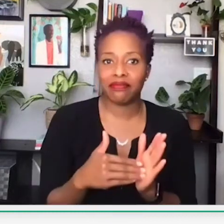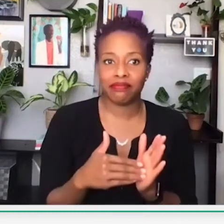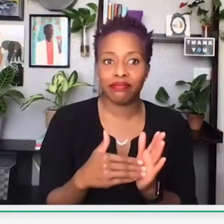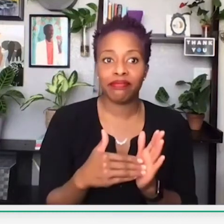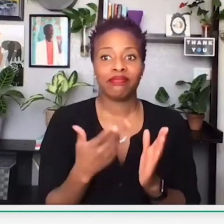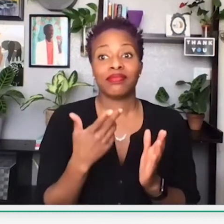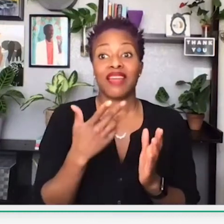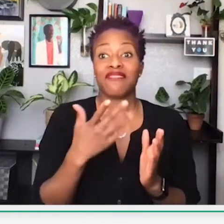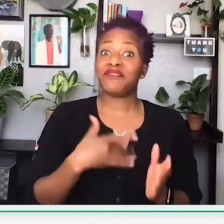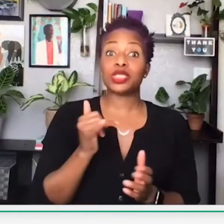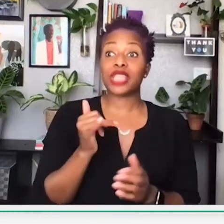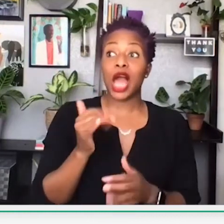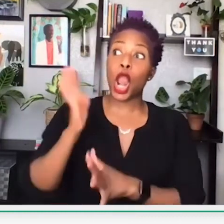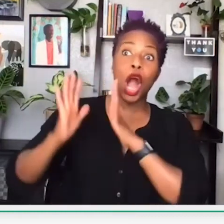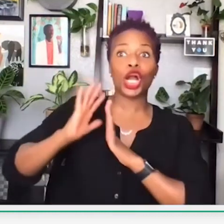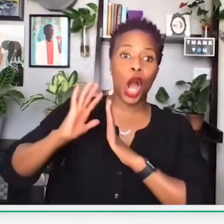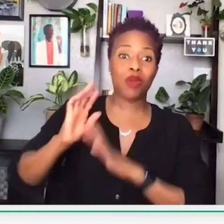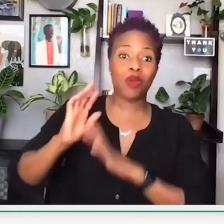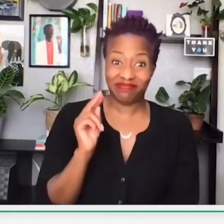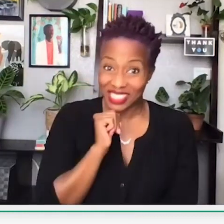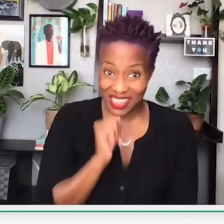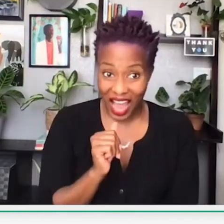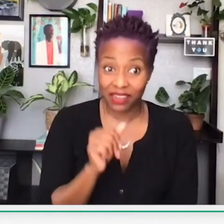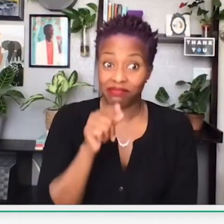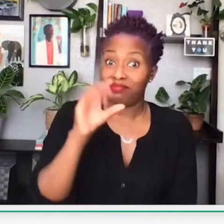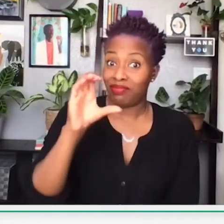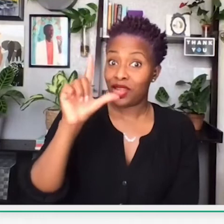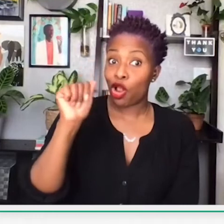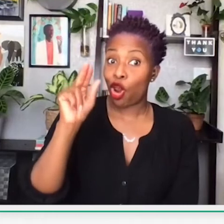Another fact again. Even though it feels very long ago,